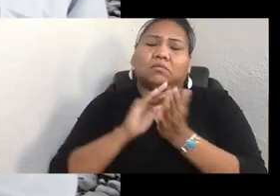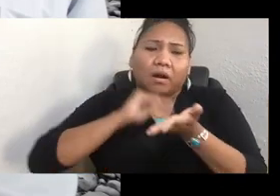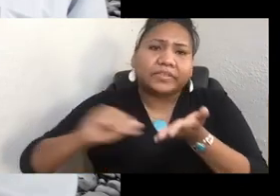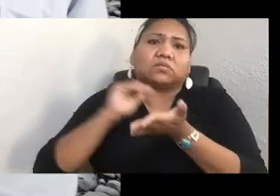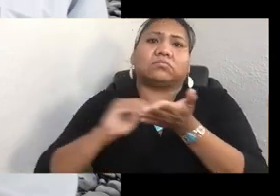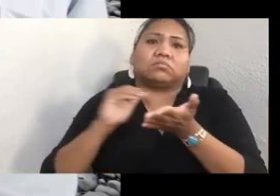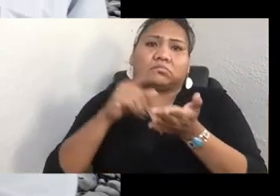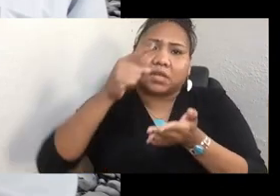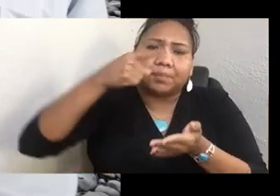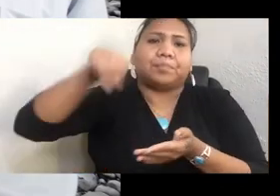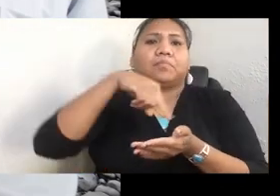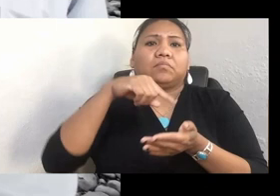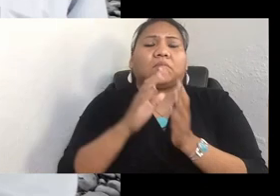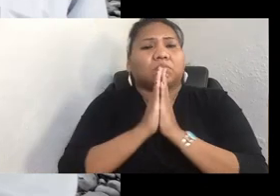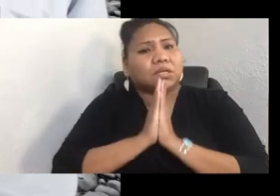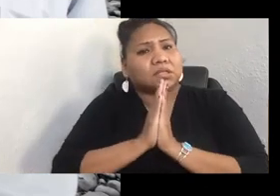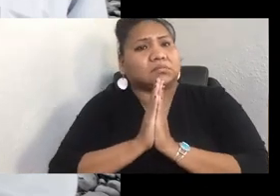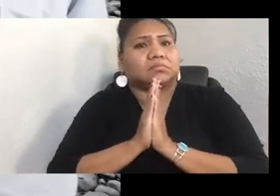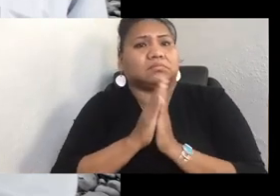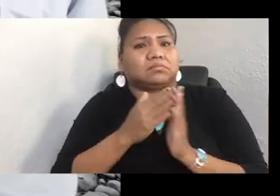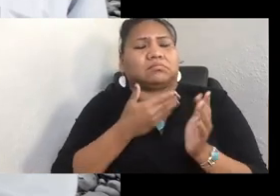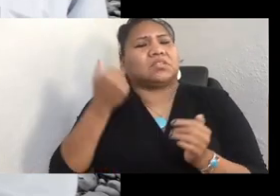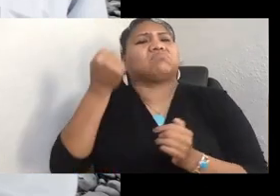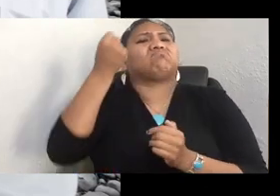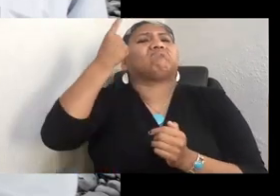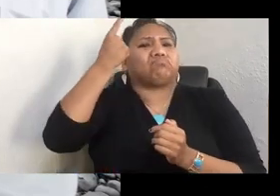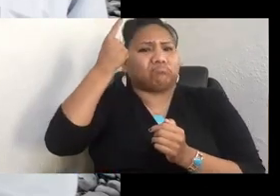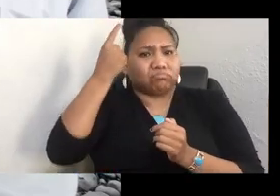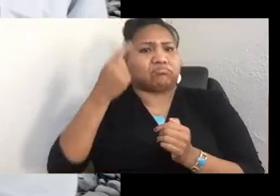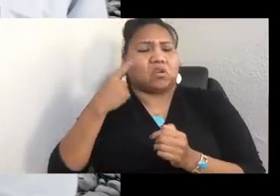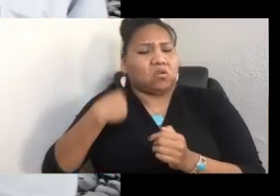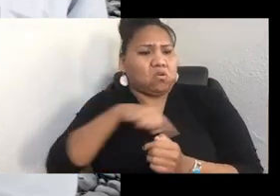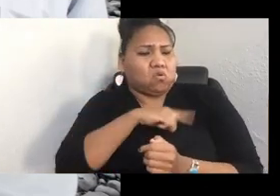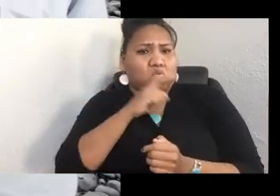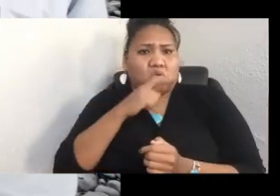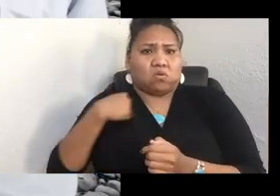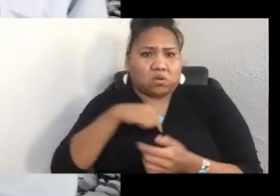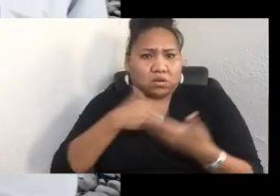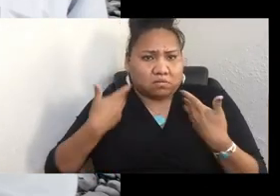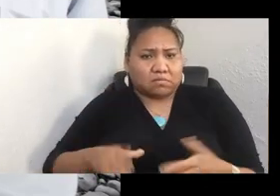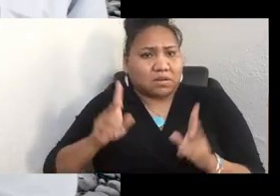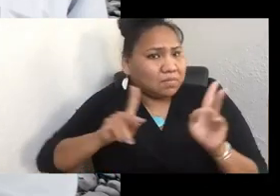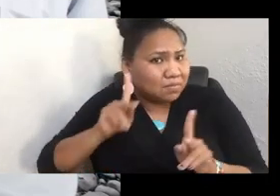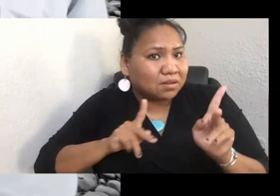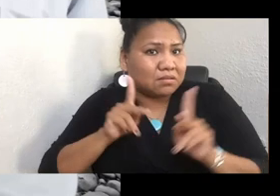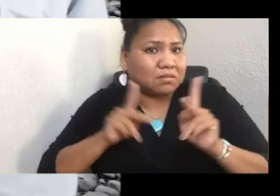of who we are as a people. Because if we forget who we are as a people, we're going to be just like everyone else."